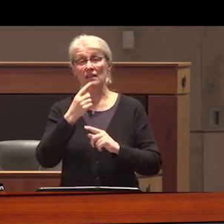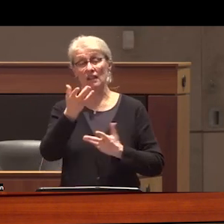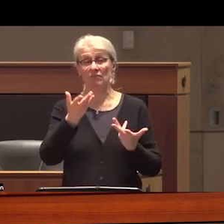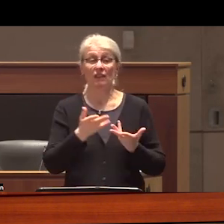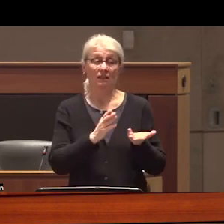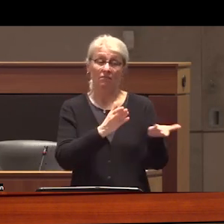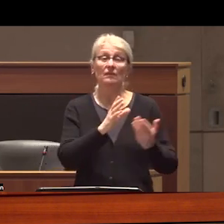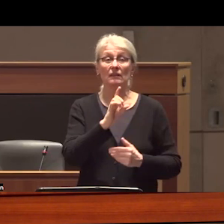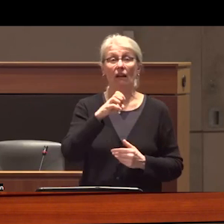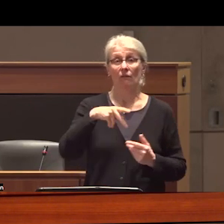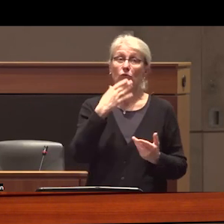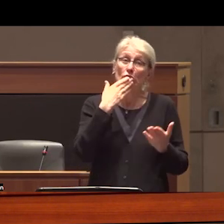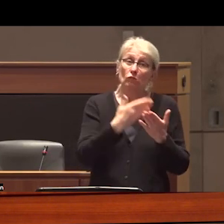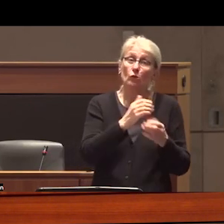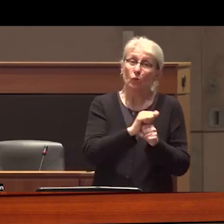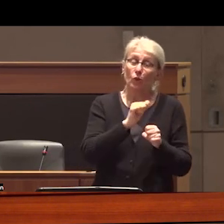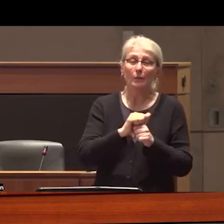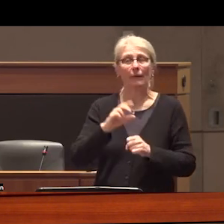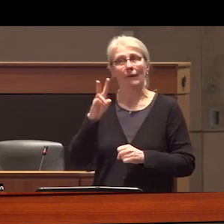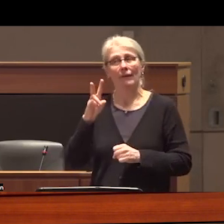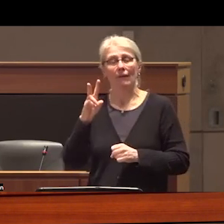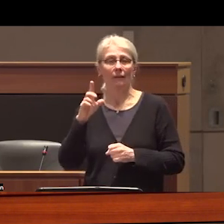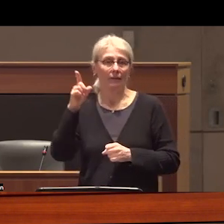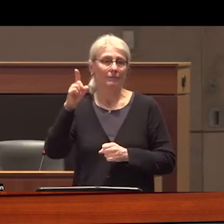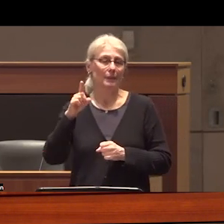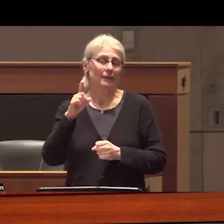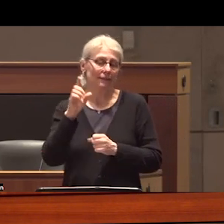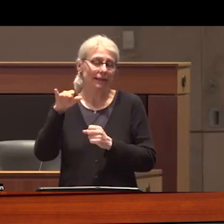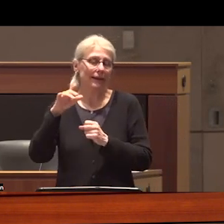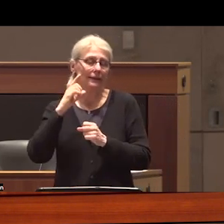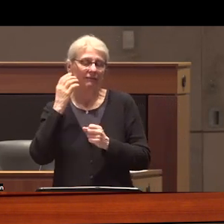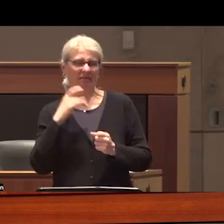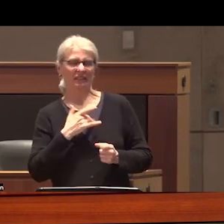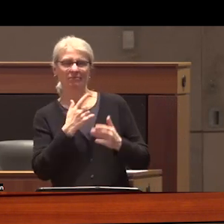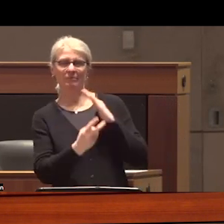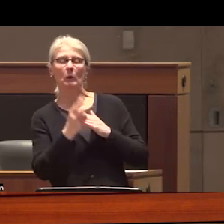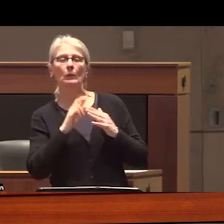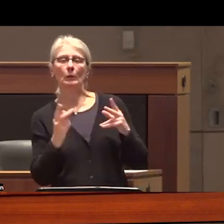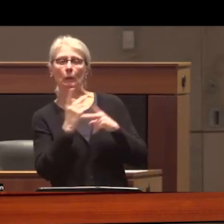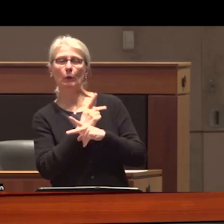was doing good work that the arrest would probably result in increased harm the province has said as